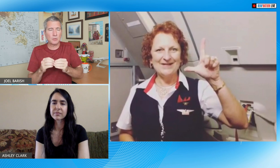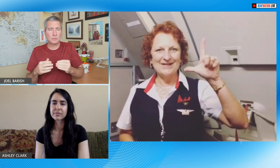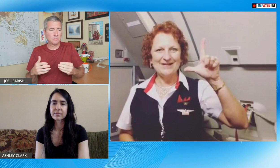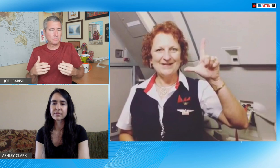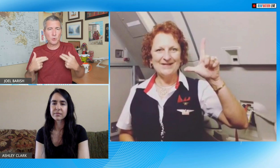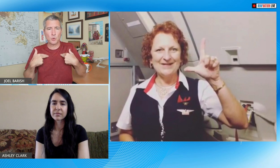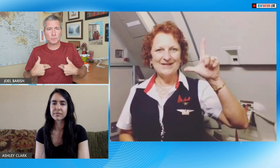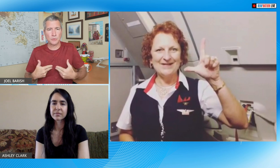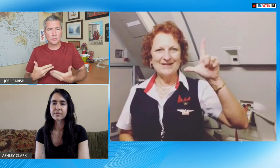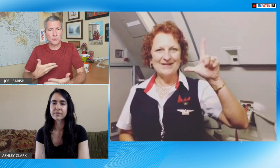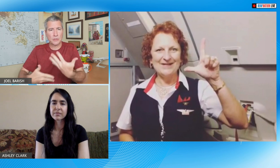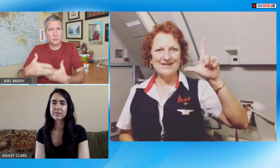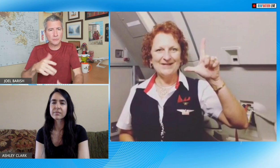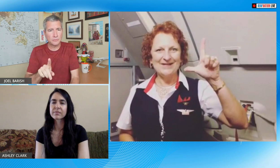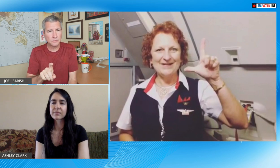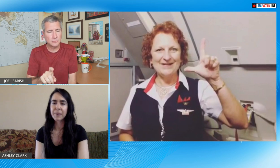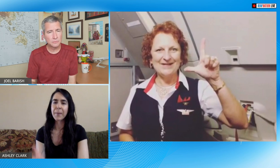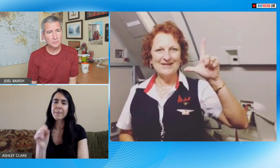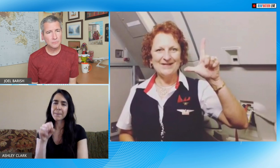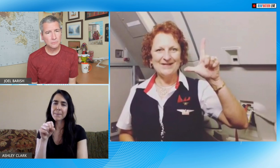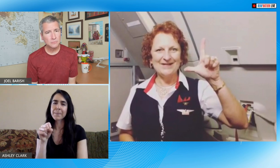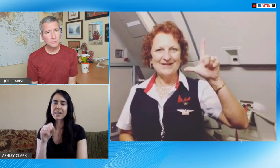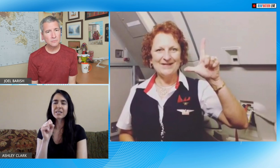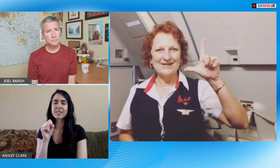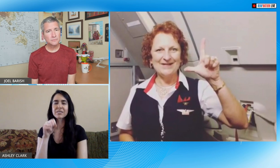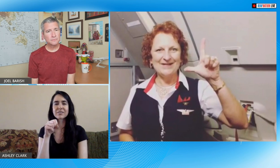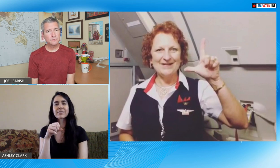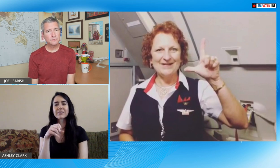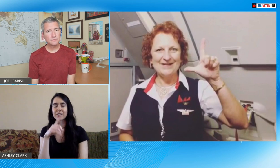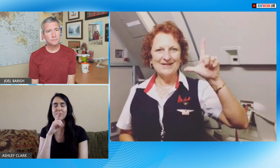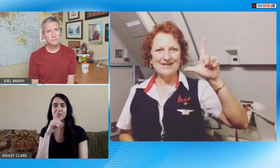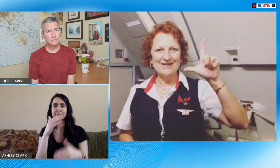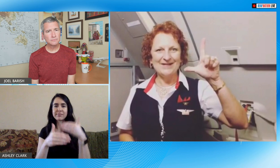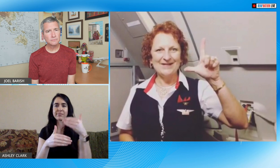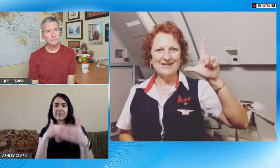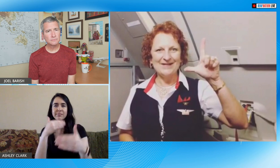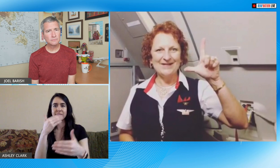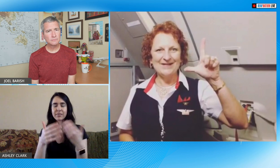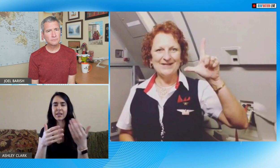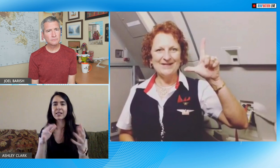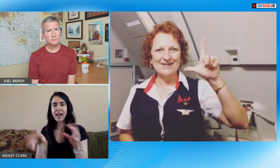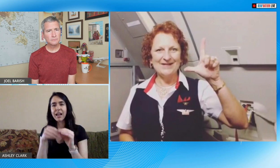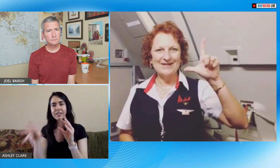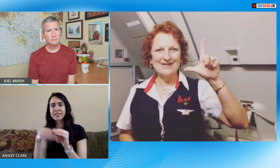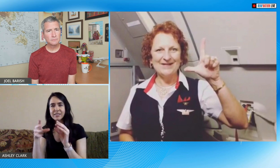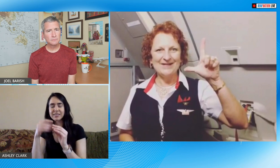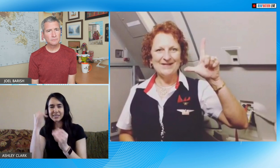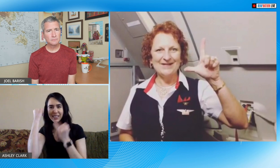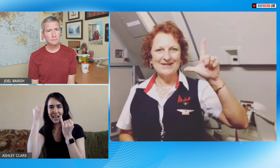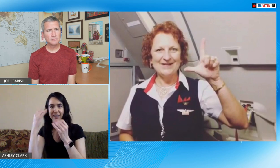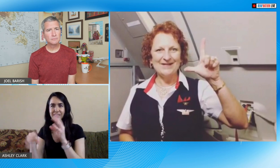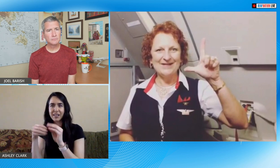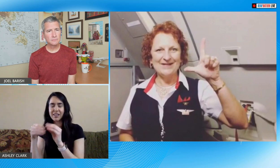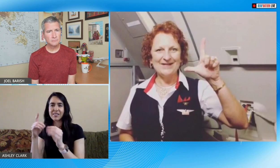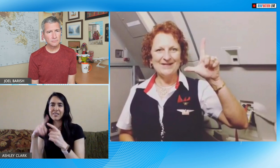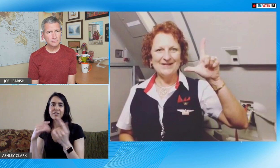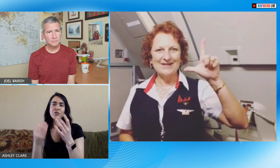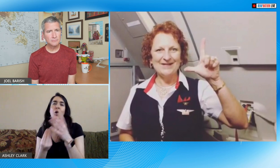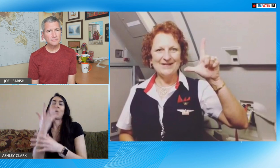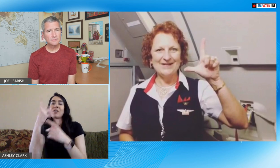adding more people the human interaction right it was a process of adding various